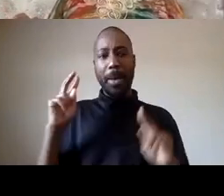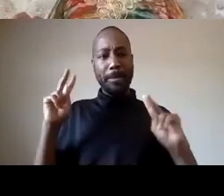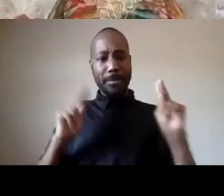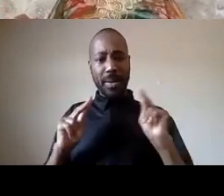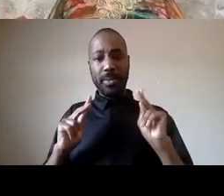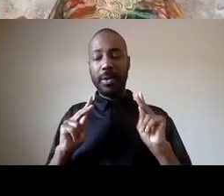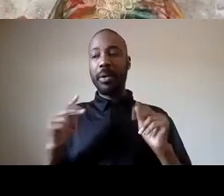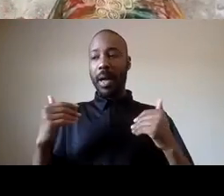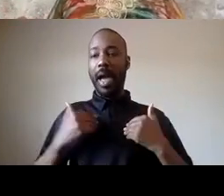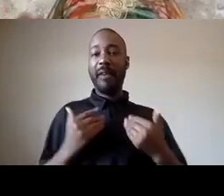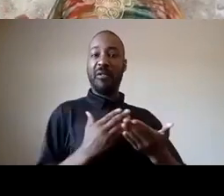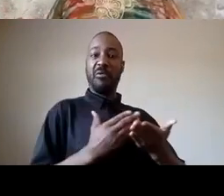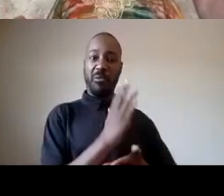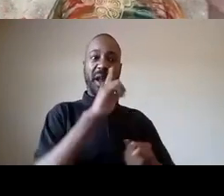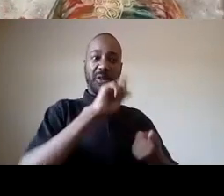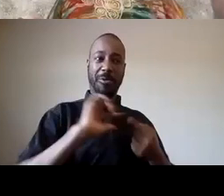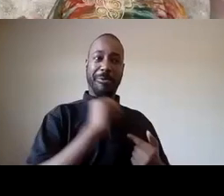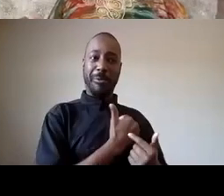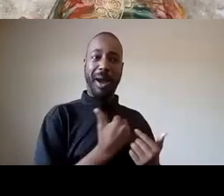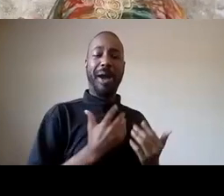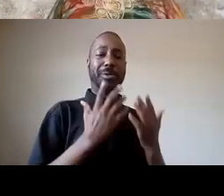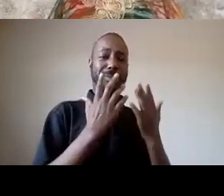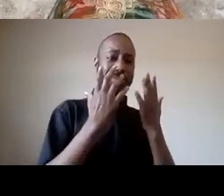our sorrow don't just have a right to our grief but